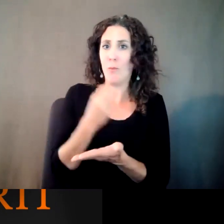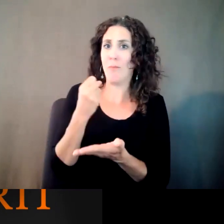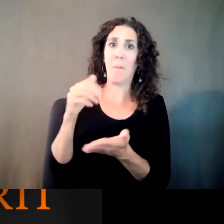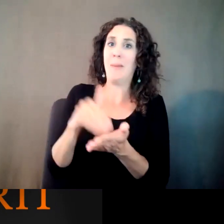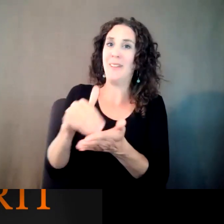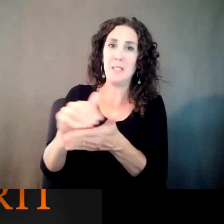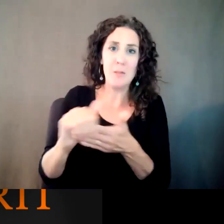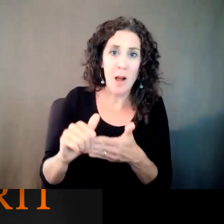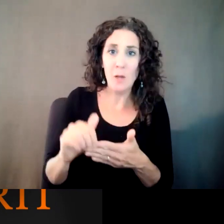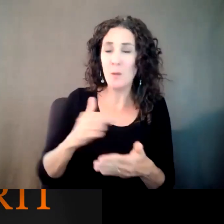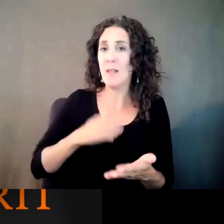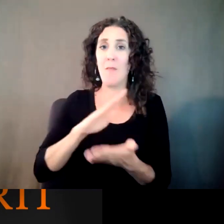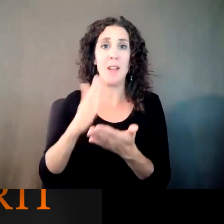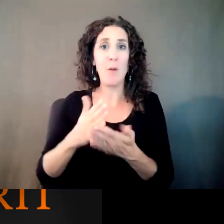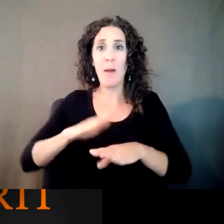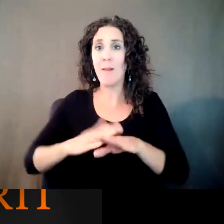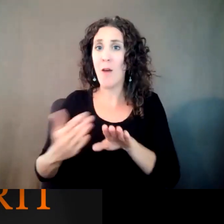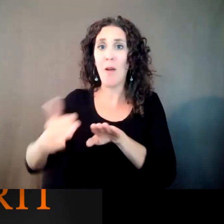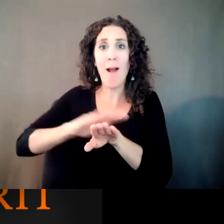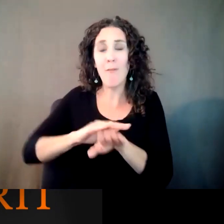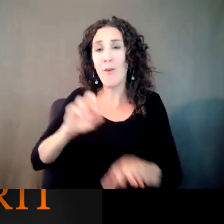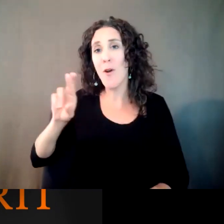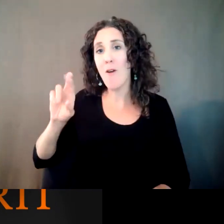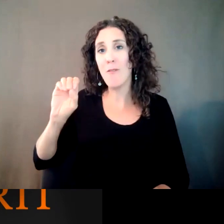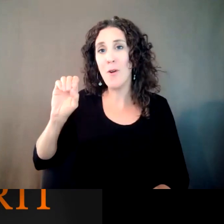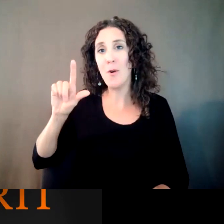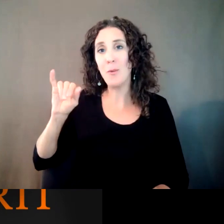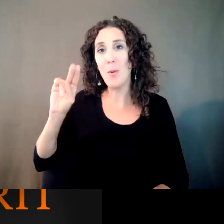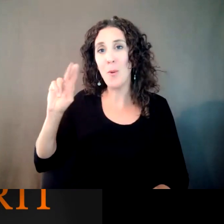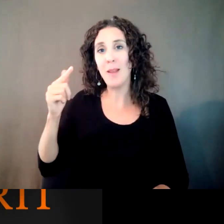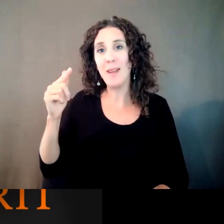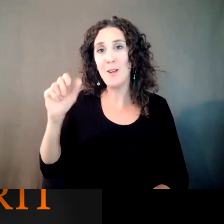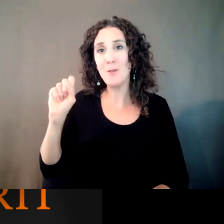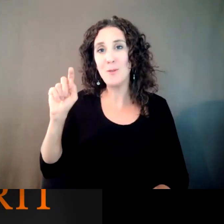to, you know, remember some of the successes I have had. So looking back on this was really